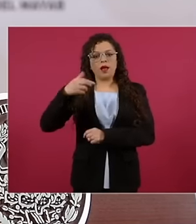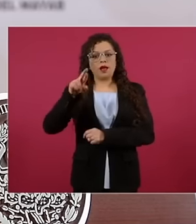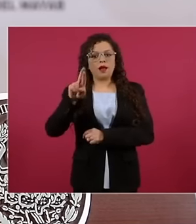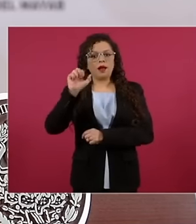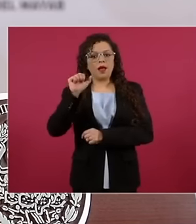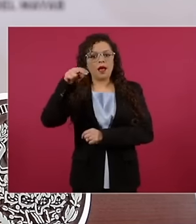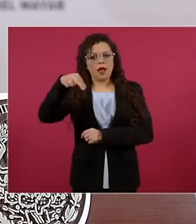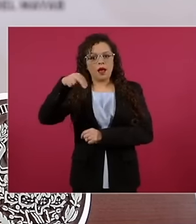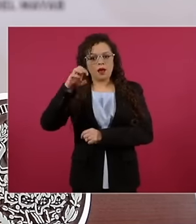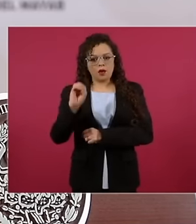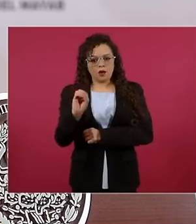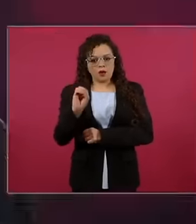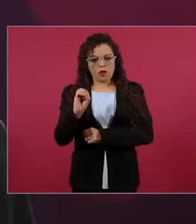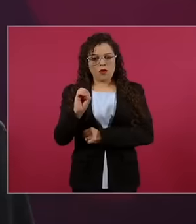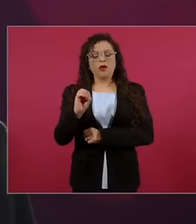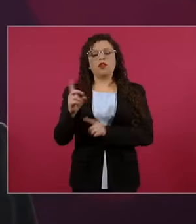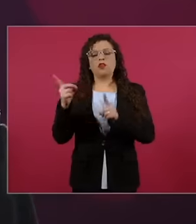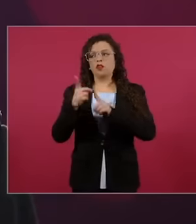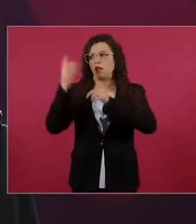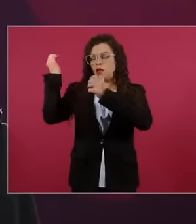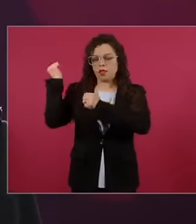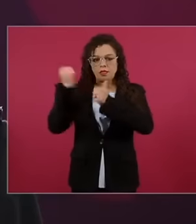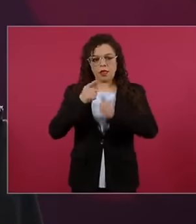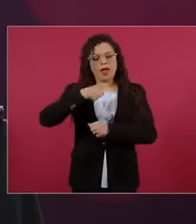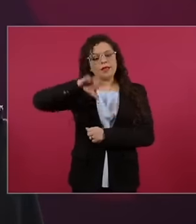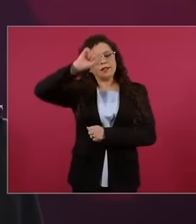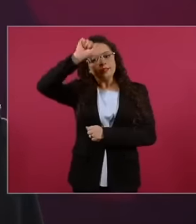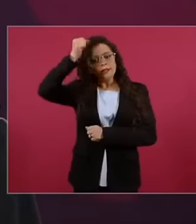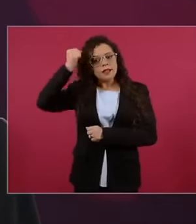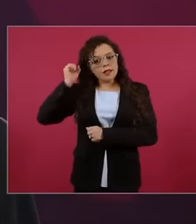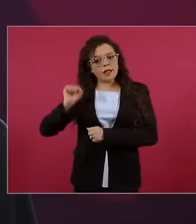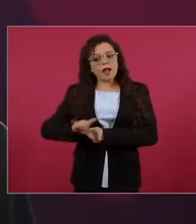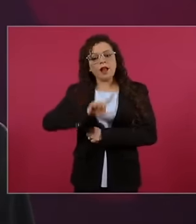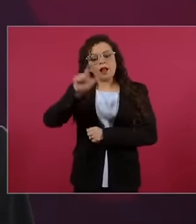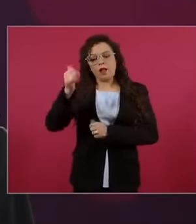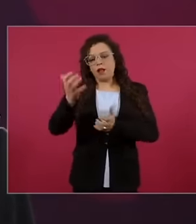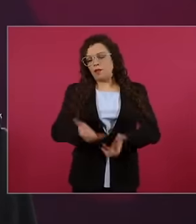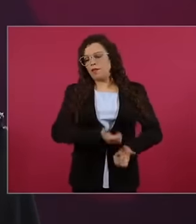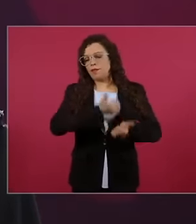cabotage we bring it from Sinaloa and we are moving it to Chinameca and from Cuatra Cucos